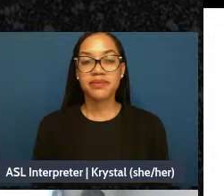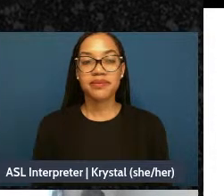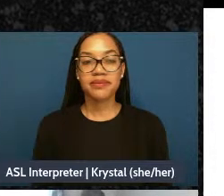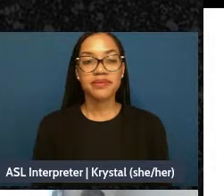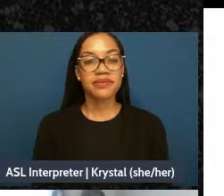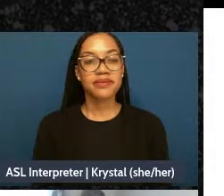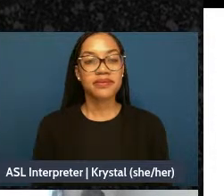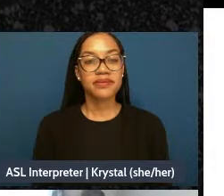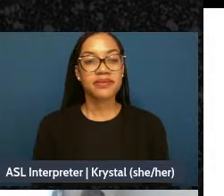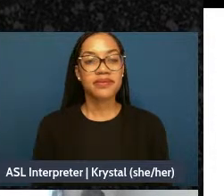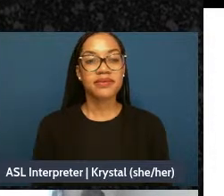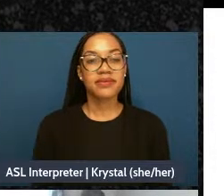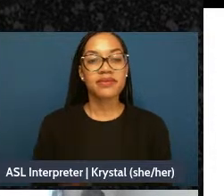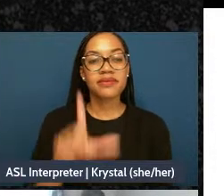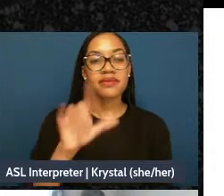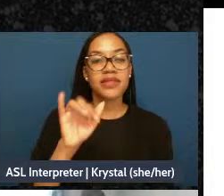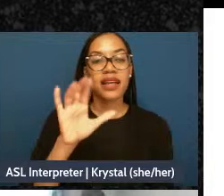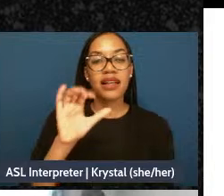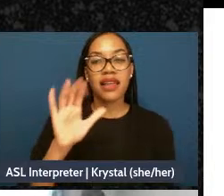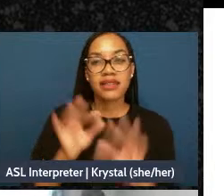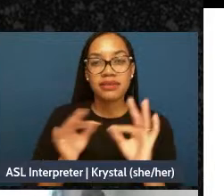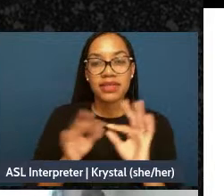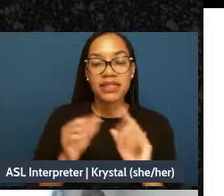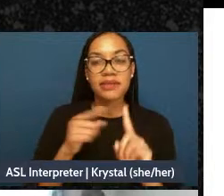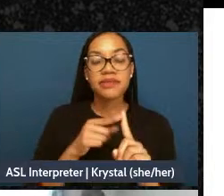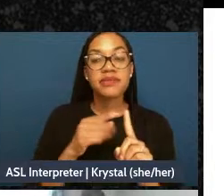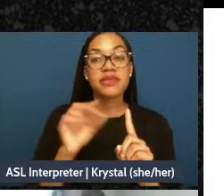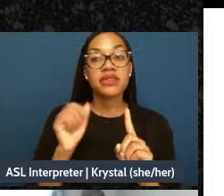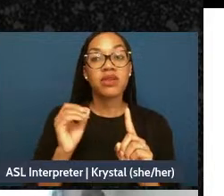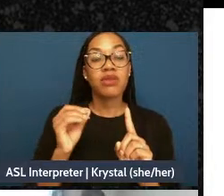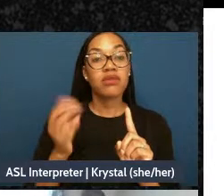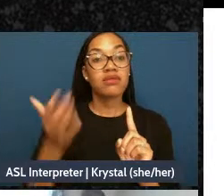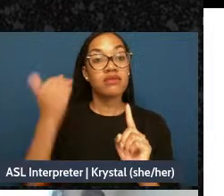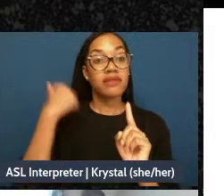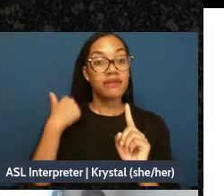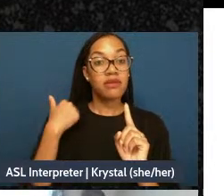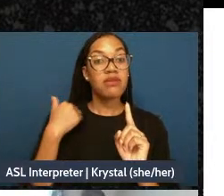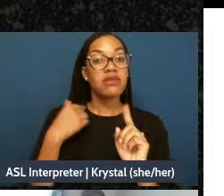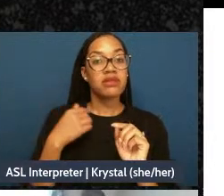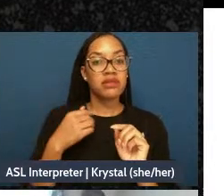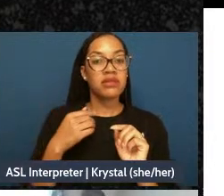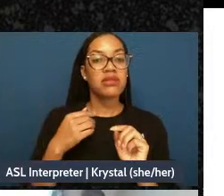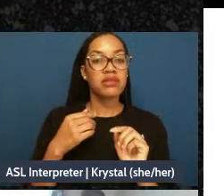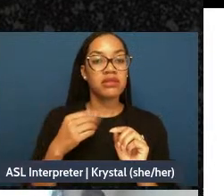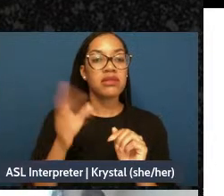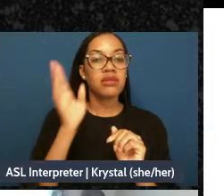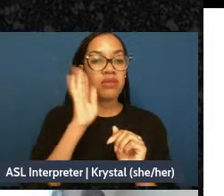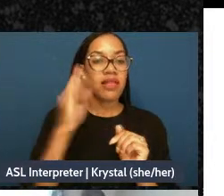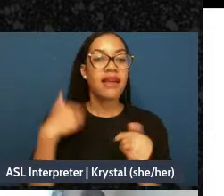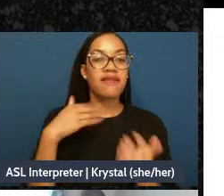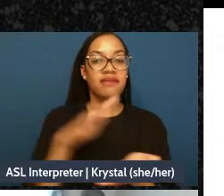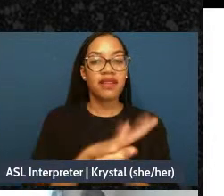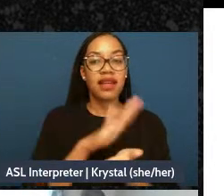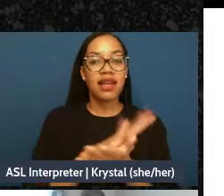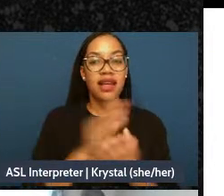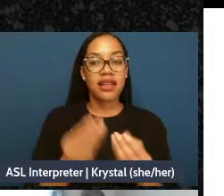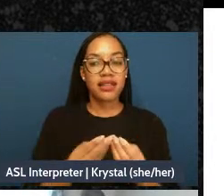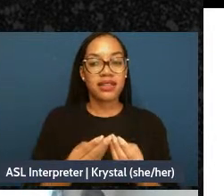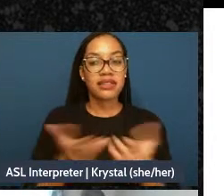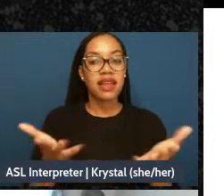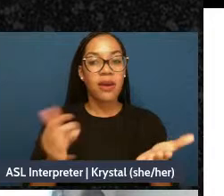Yeah, and like we said before, there will be a handout that will be available to you